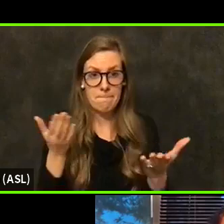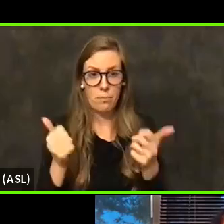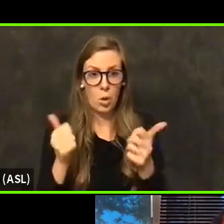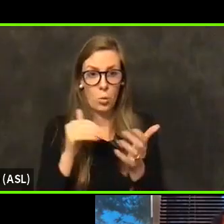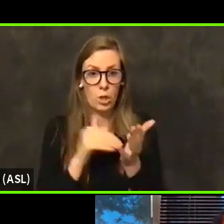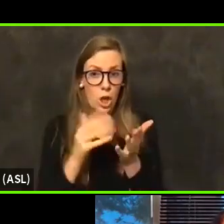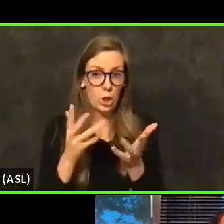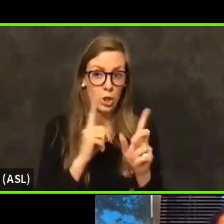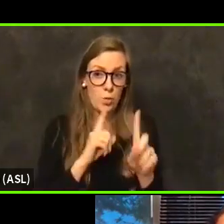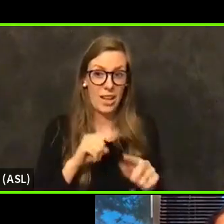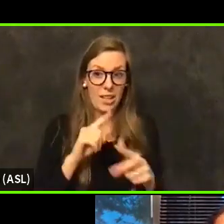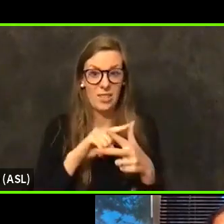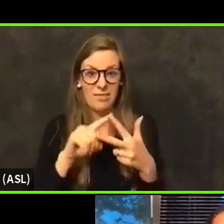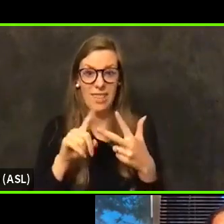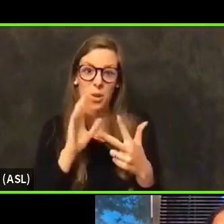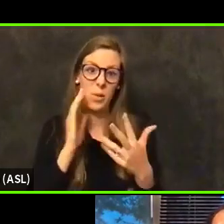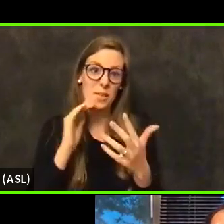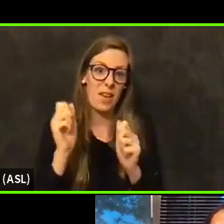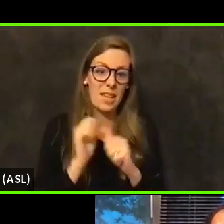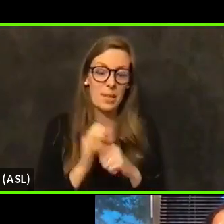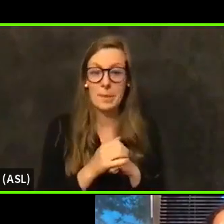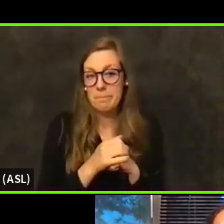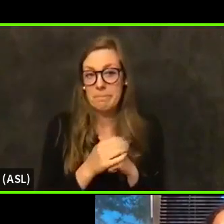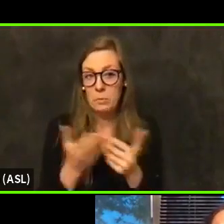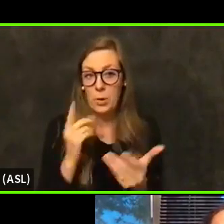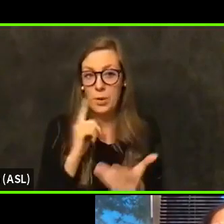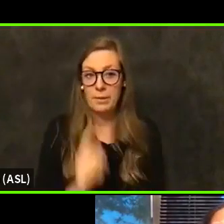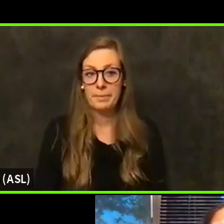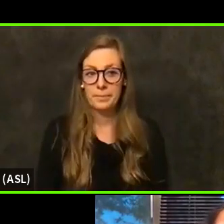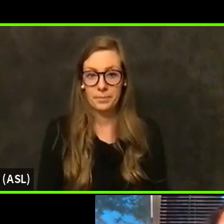lightning round and then we'll take questions from the audience.